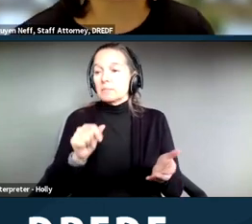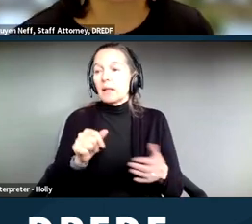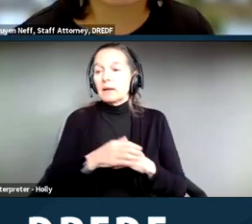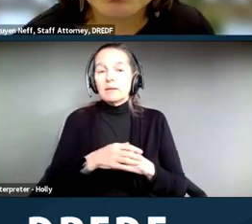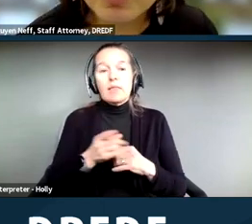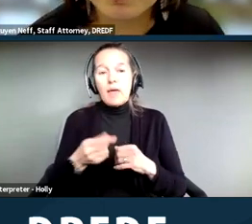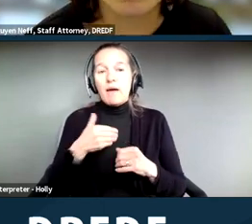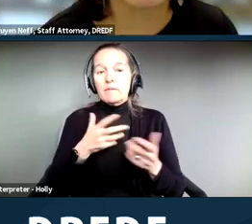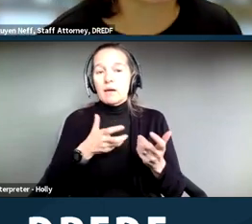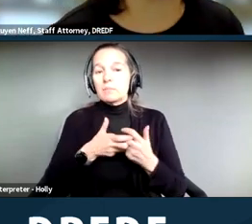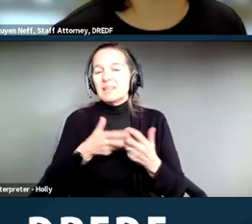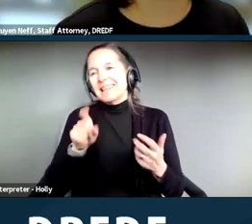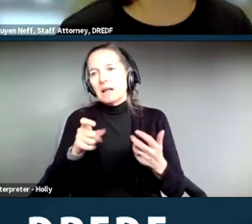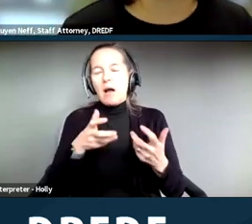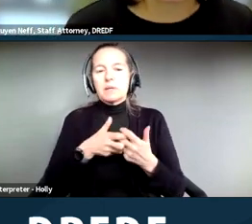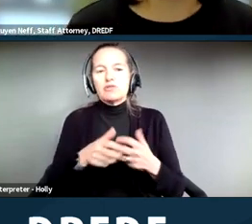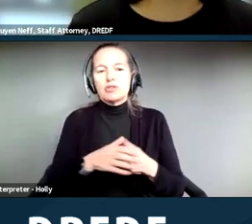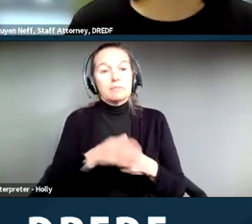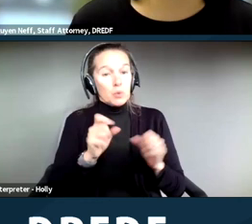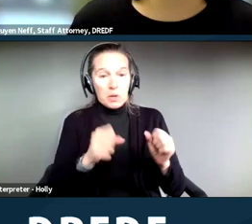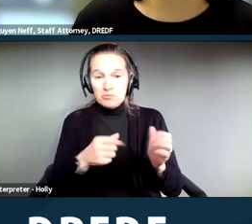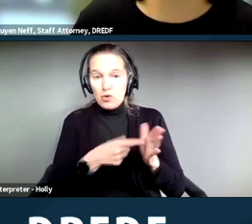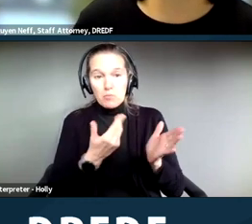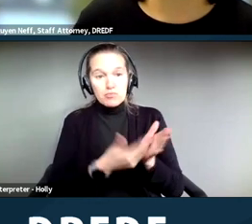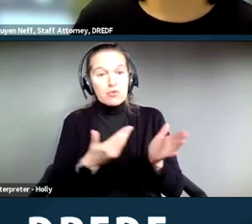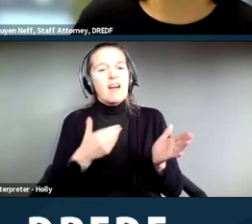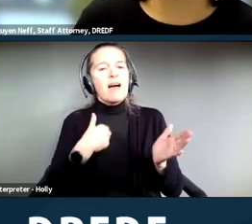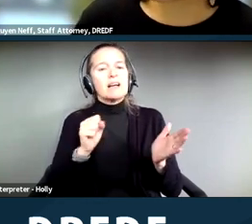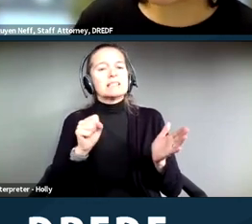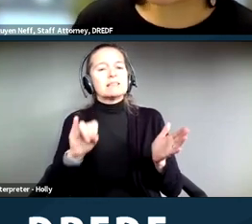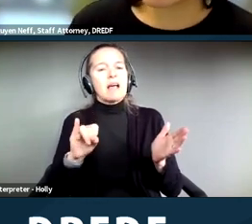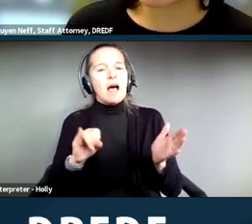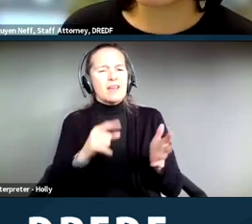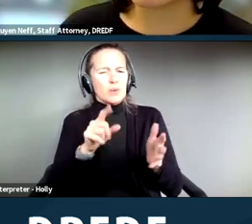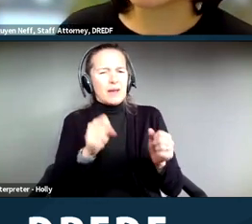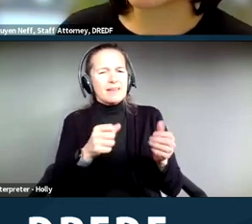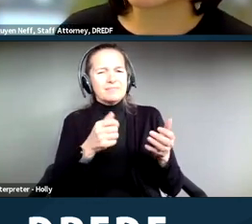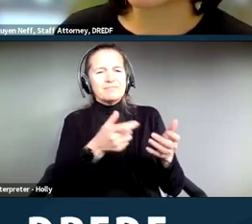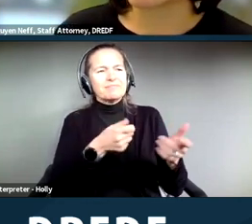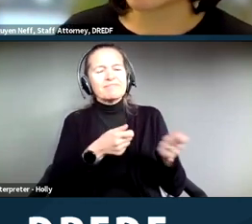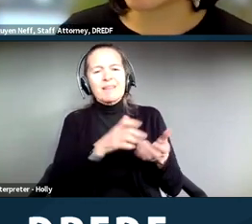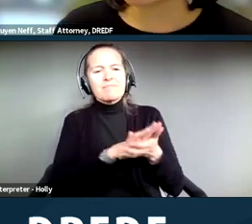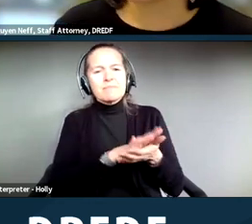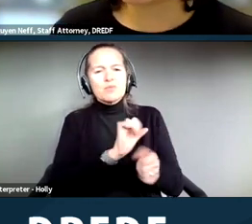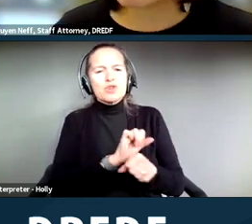show proof that you receive SSI. You can get some other documentation from a social worker or other